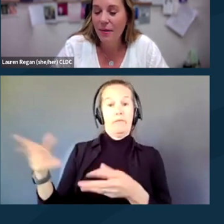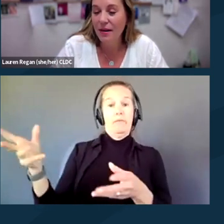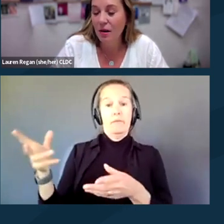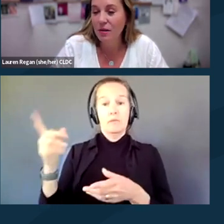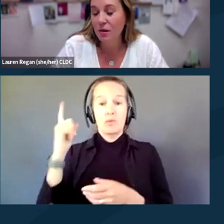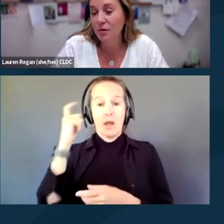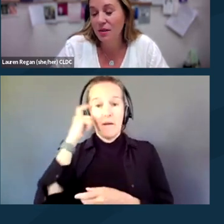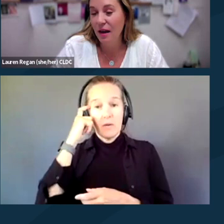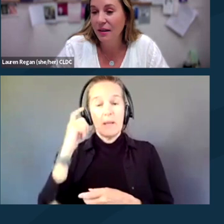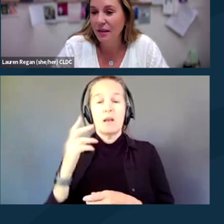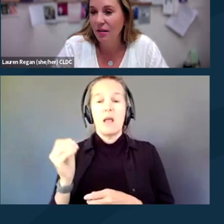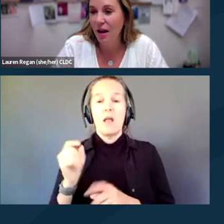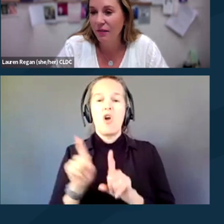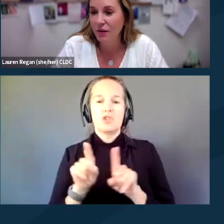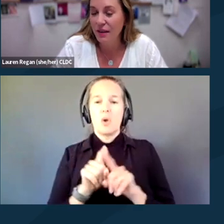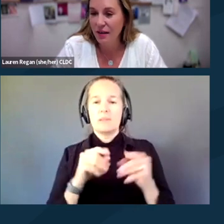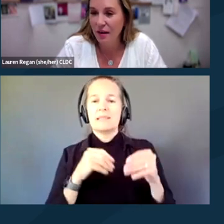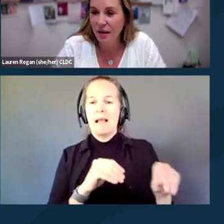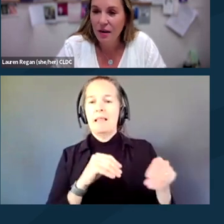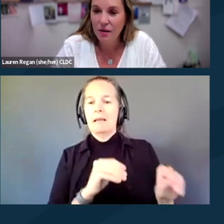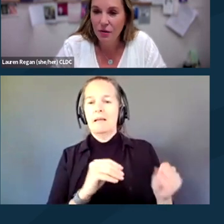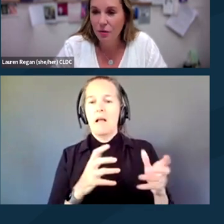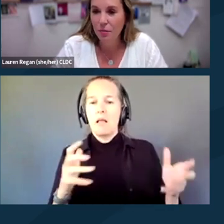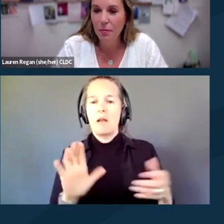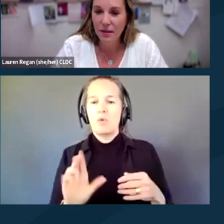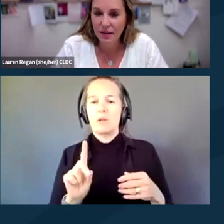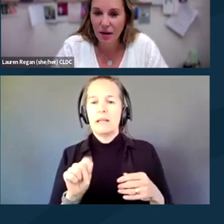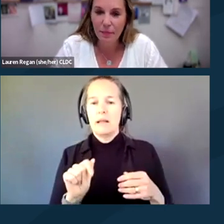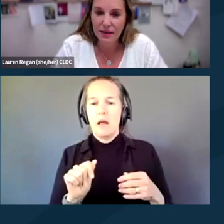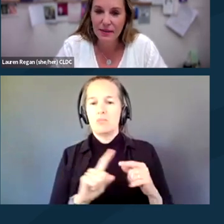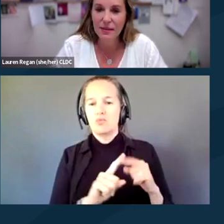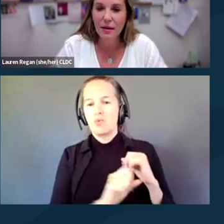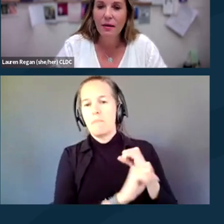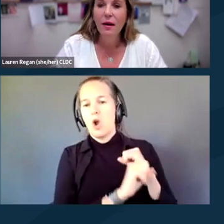and also selling a lot of your data to marketing companies.